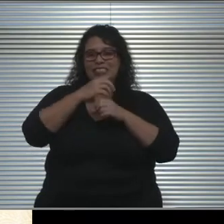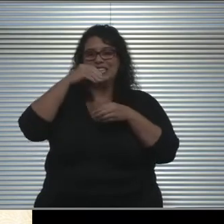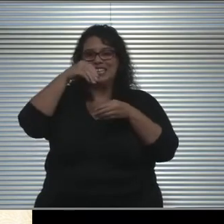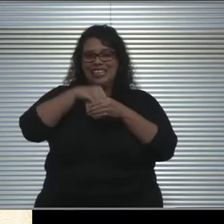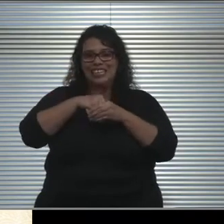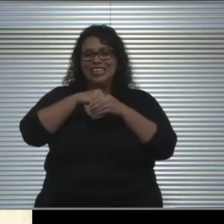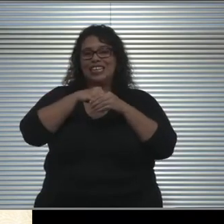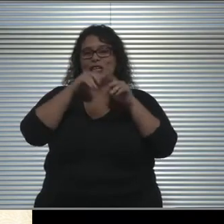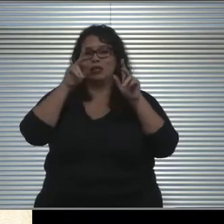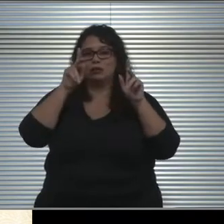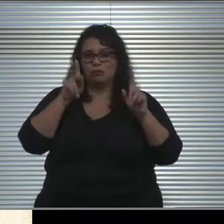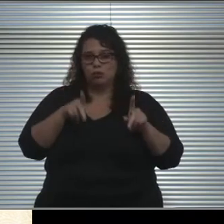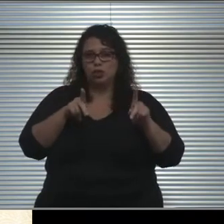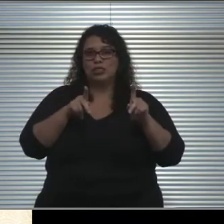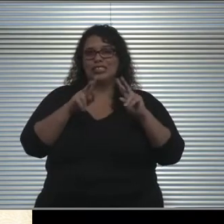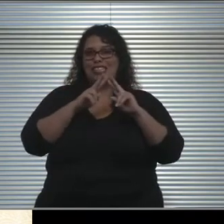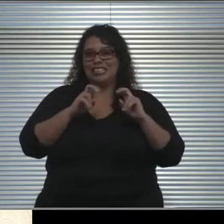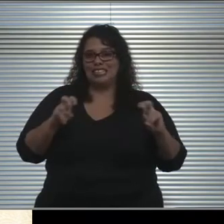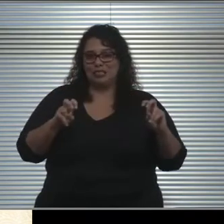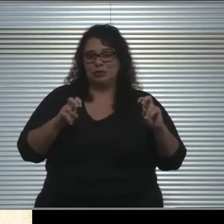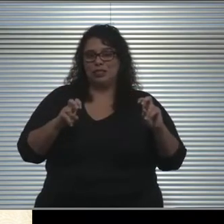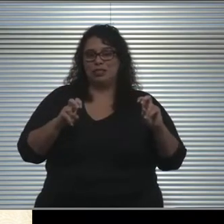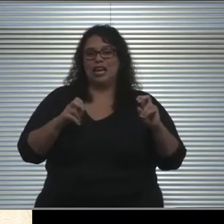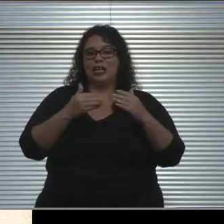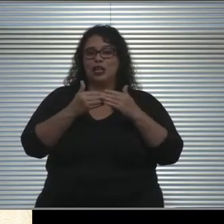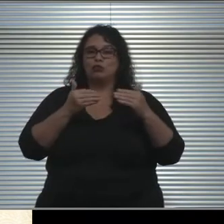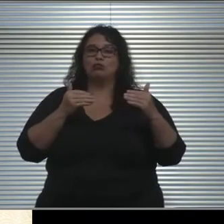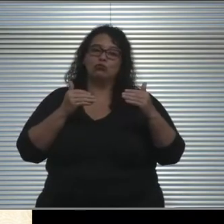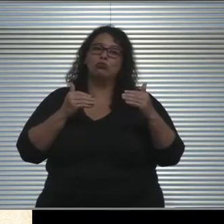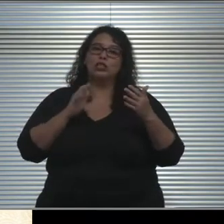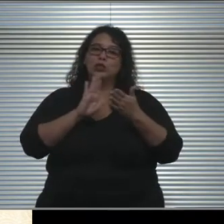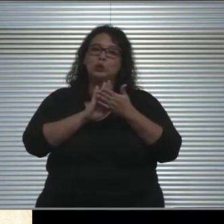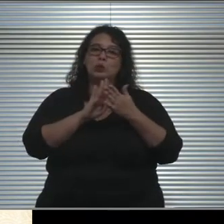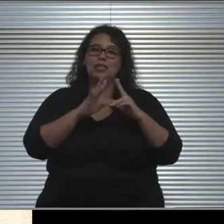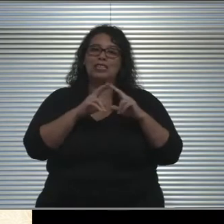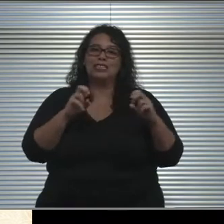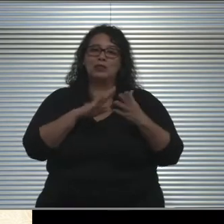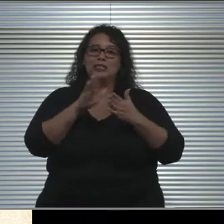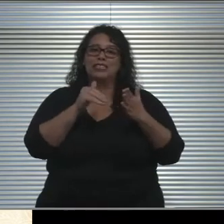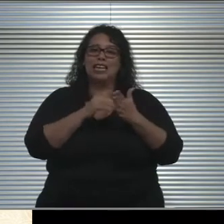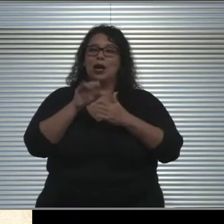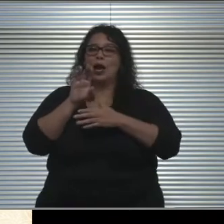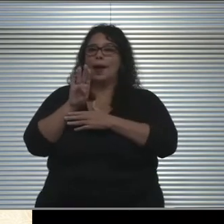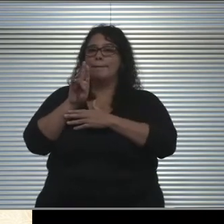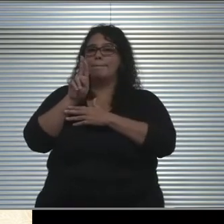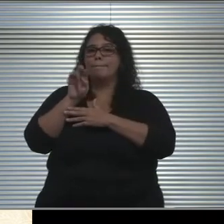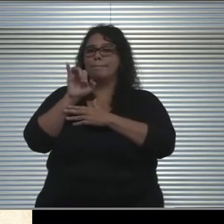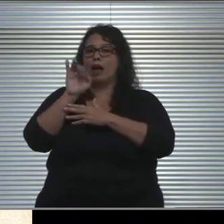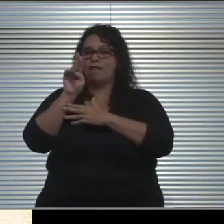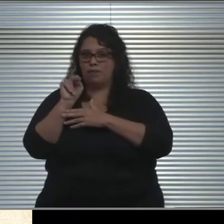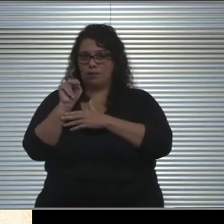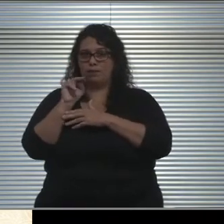at the Preschool Assessment Center, at the Buffum Total Learning Center. So right now there's a very stringent protocol